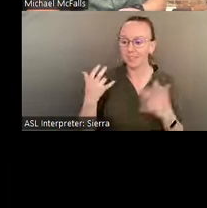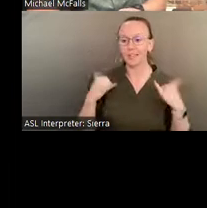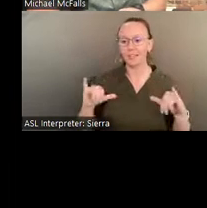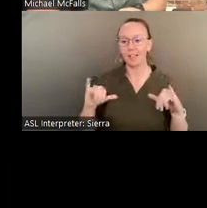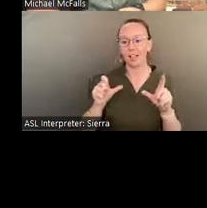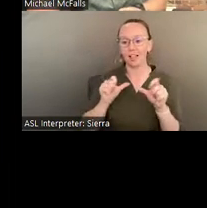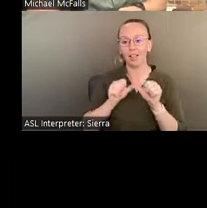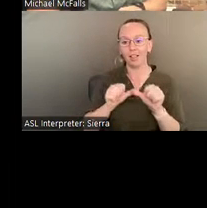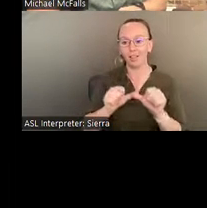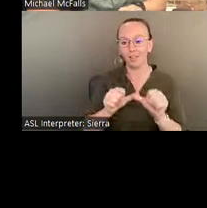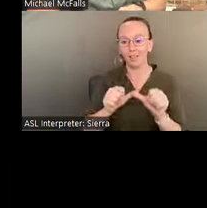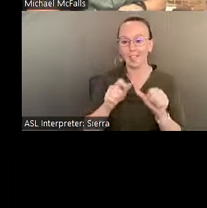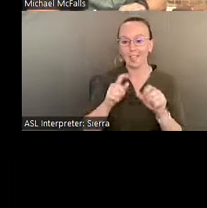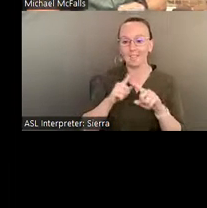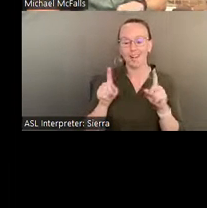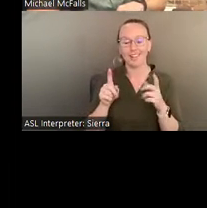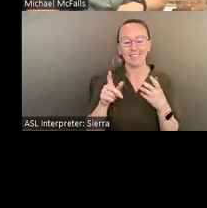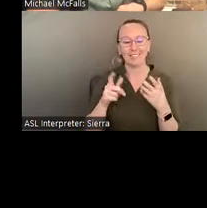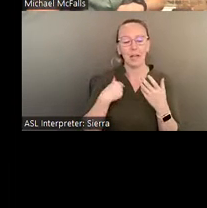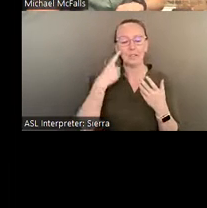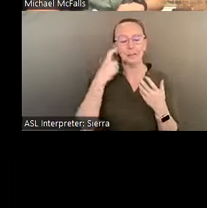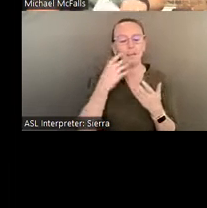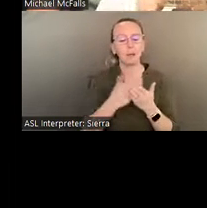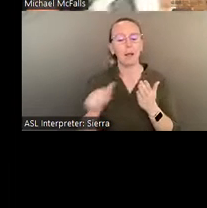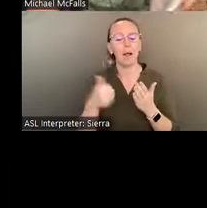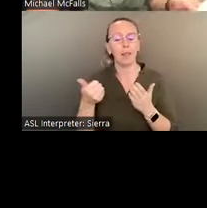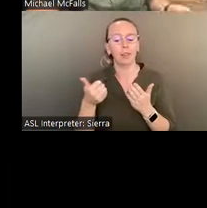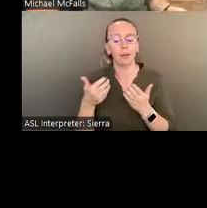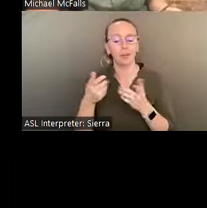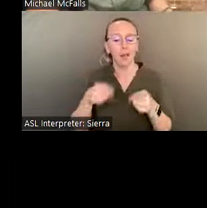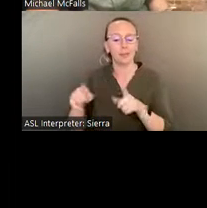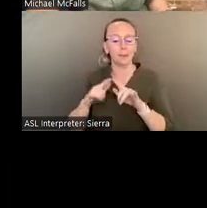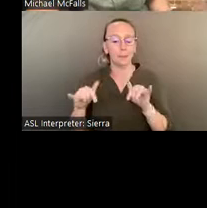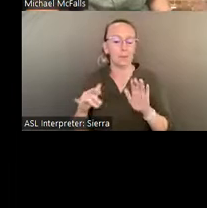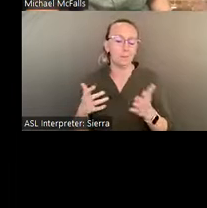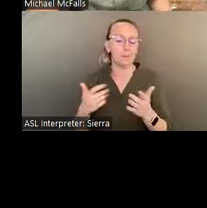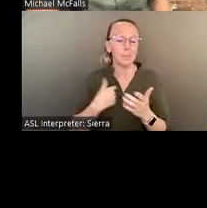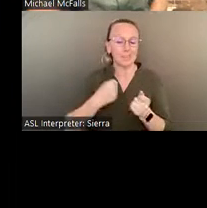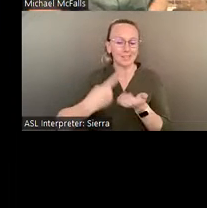on there, and we can talk about that maybe during the Question and Answer period.